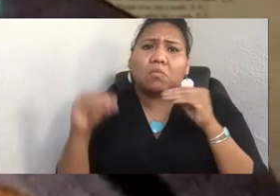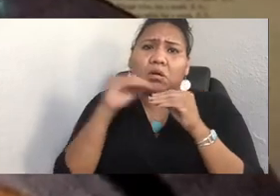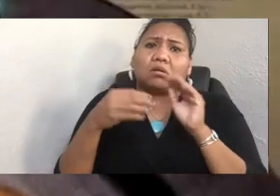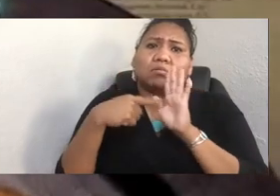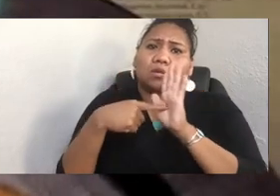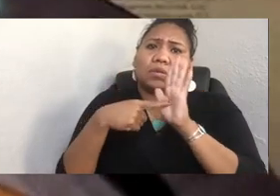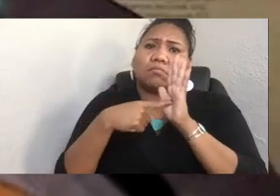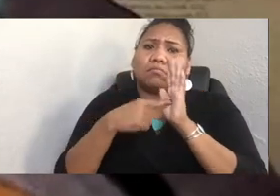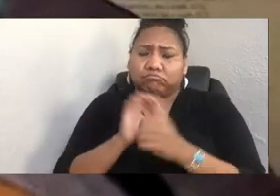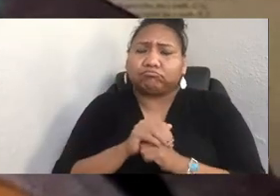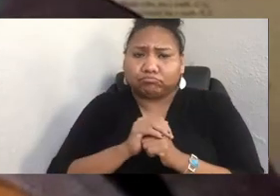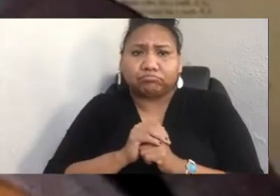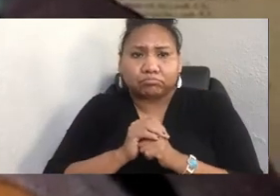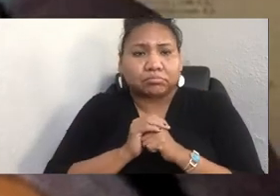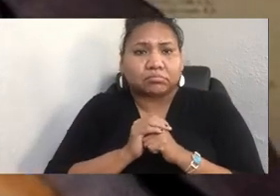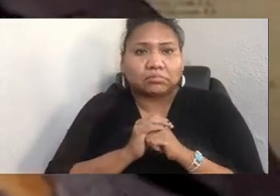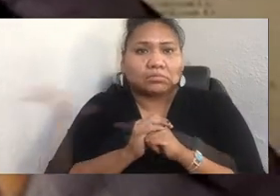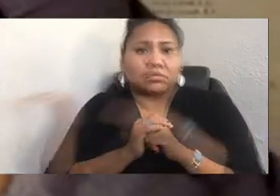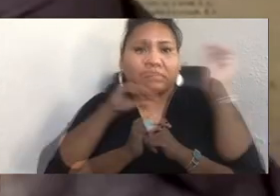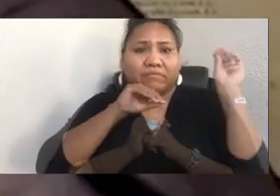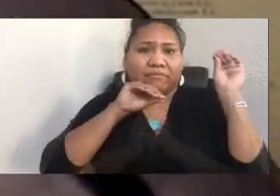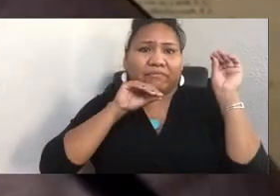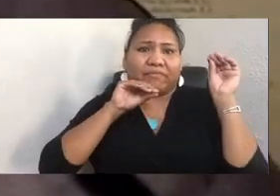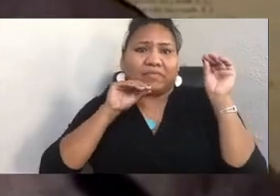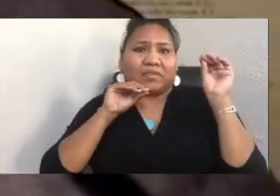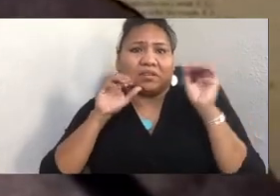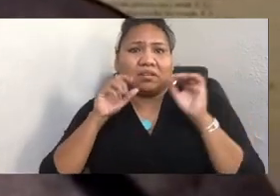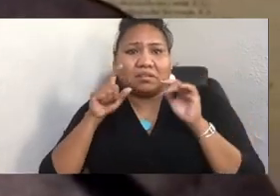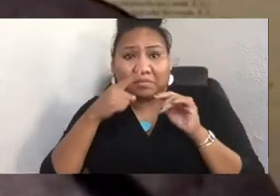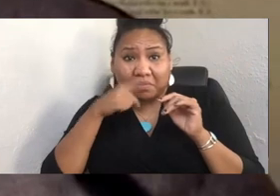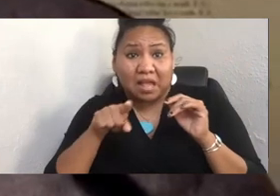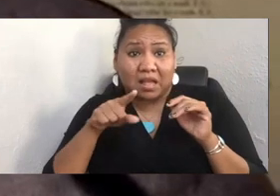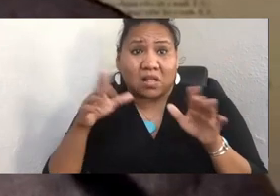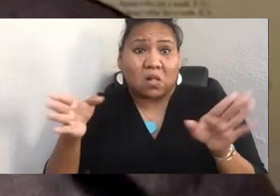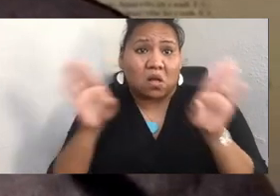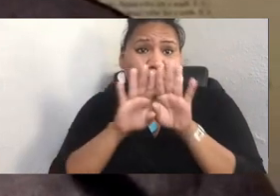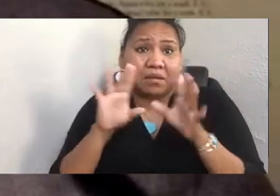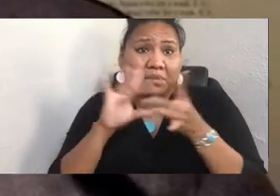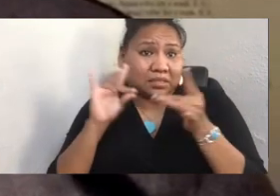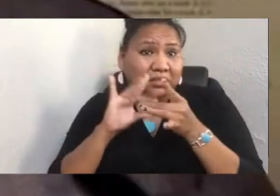Well, I'll just say this was great. Definitely a lot to think about,